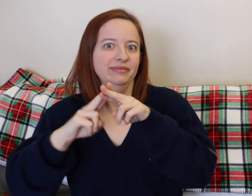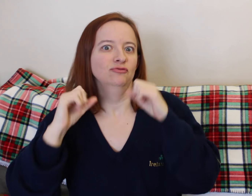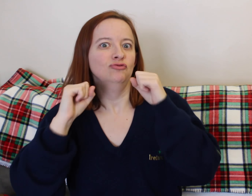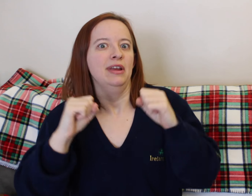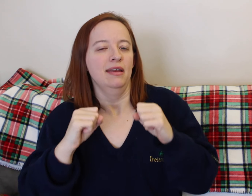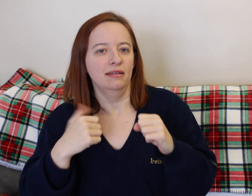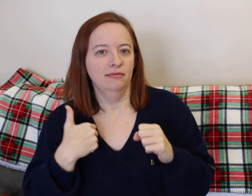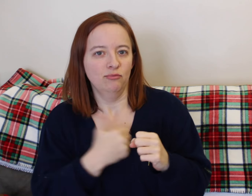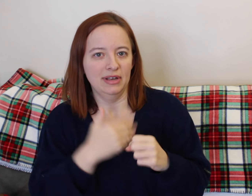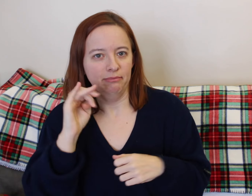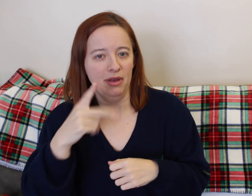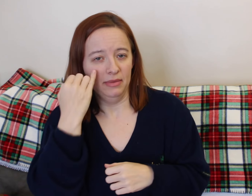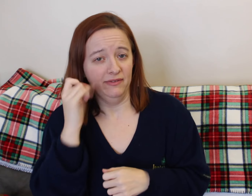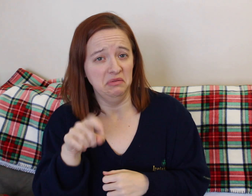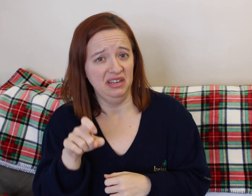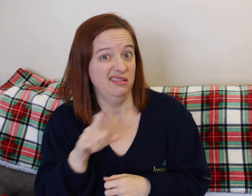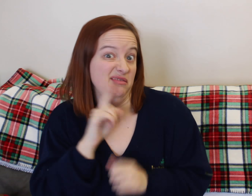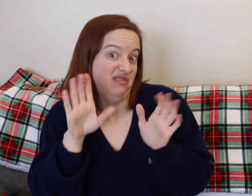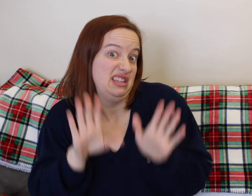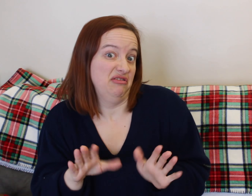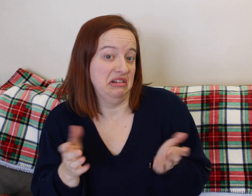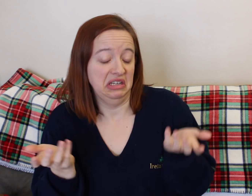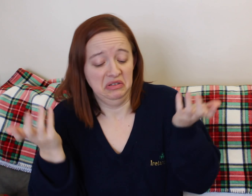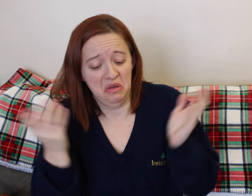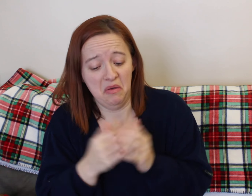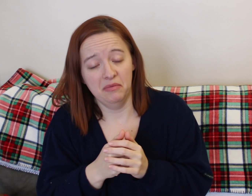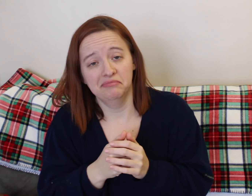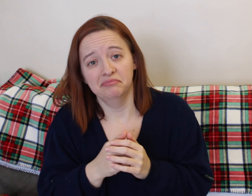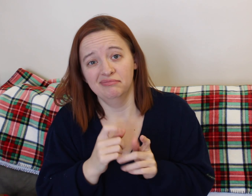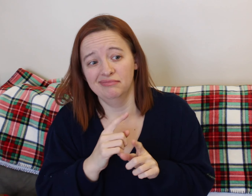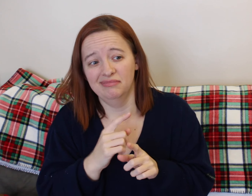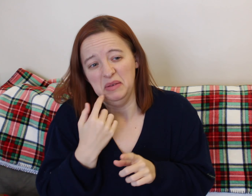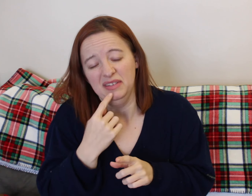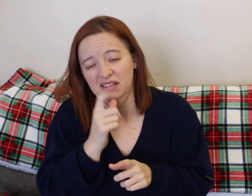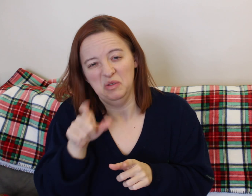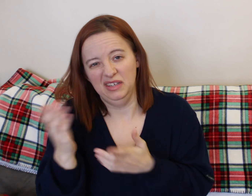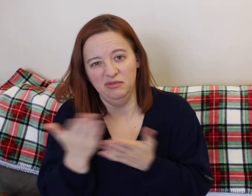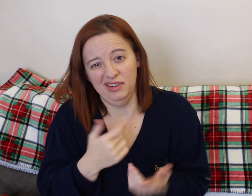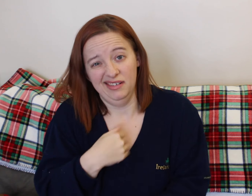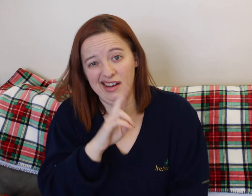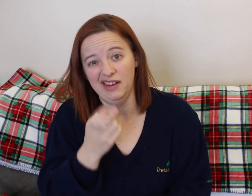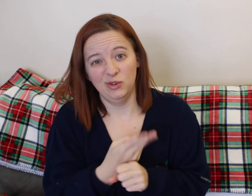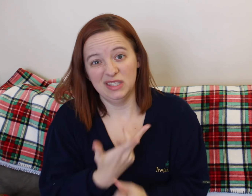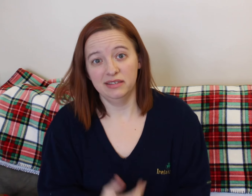I never actually brought it into the hospital and in all honesty, unless you want someone to help instruct you how to use it, I wouldn't.